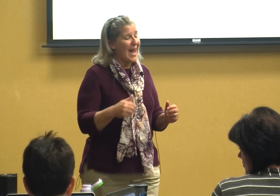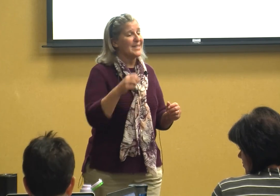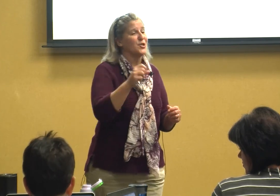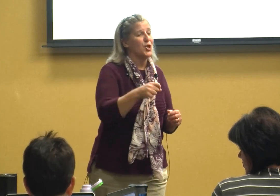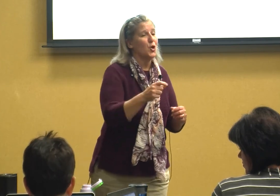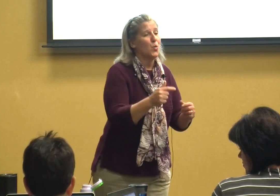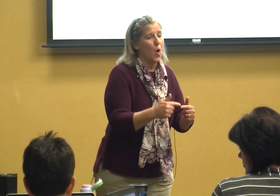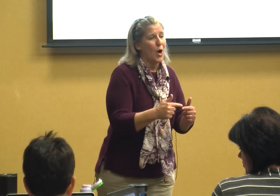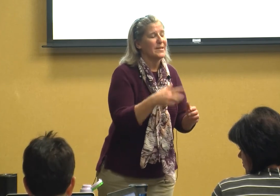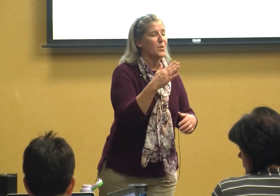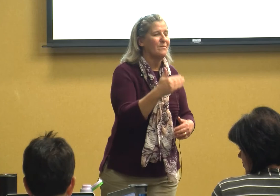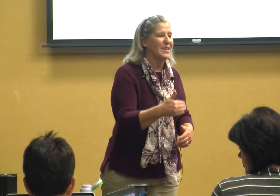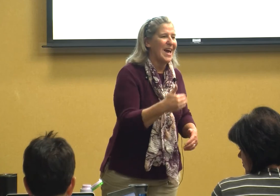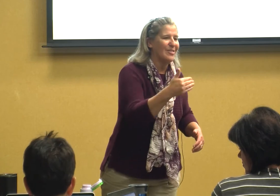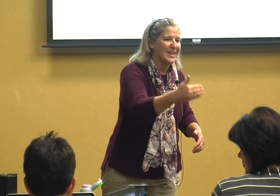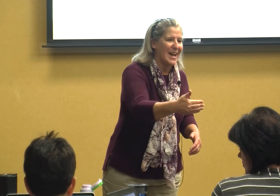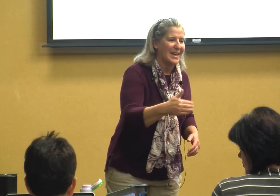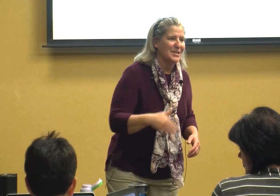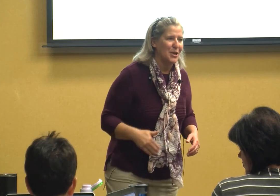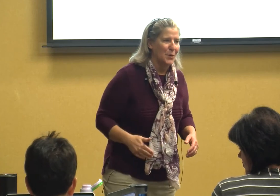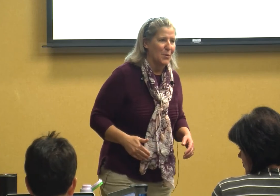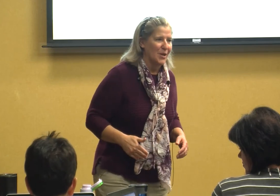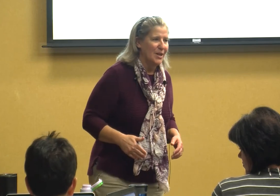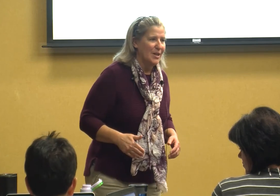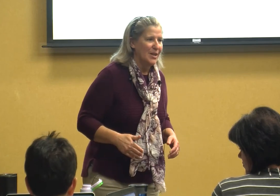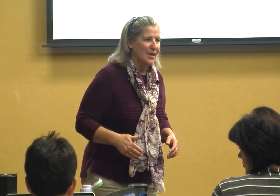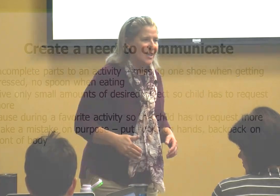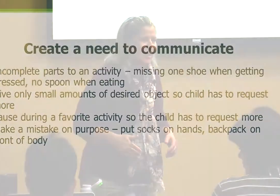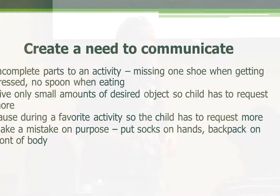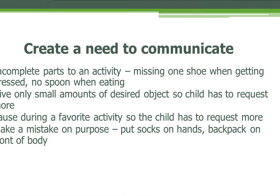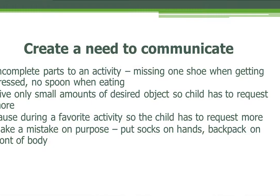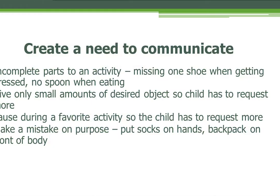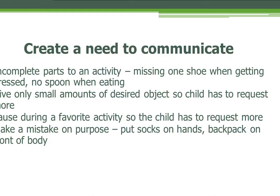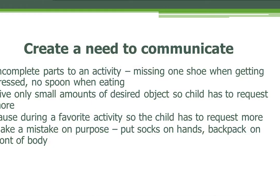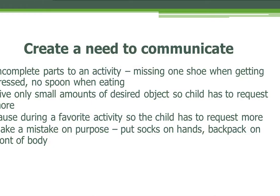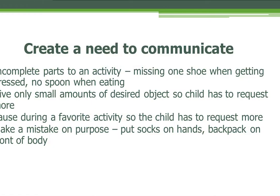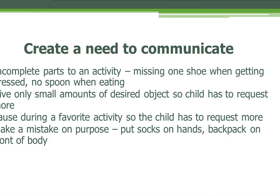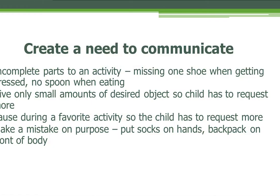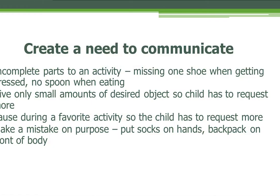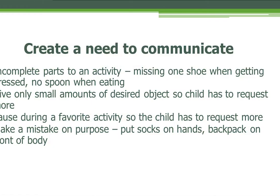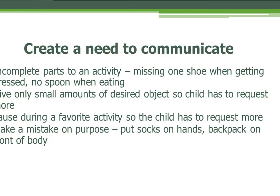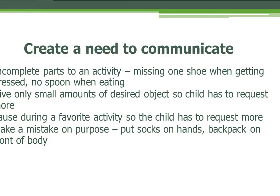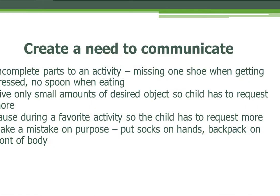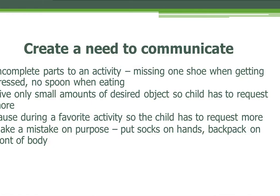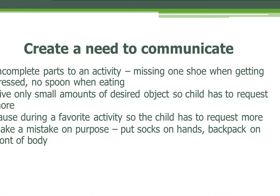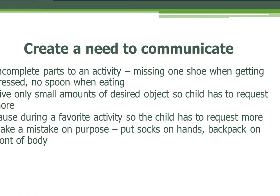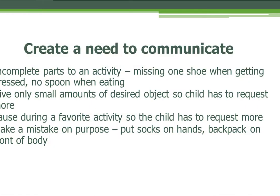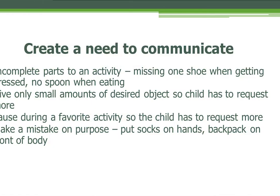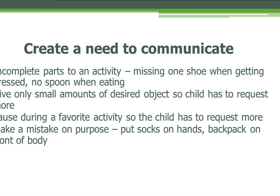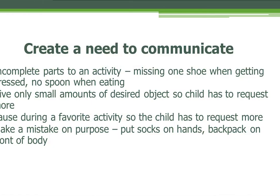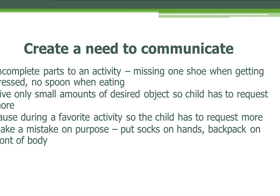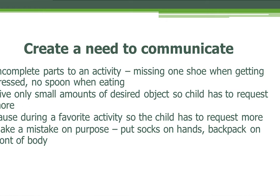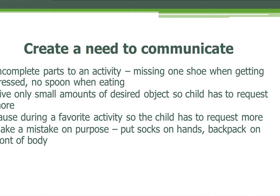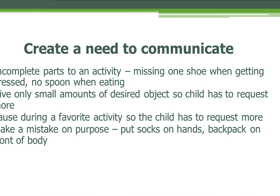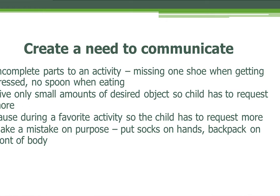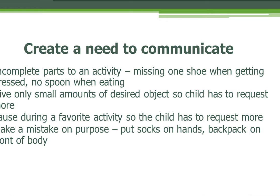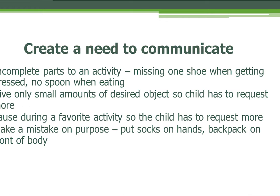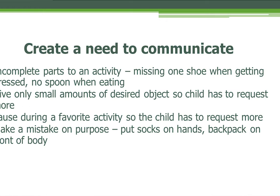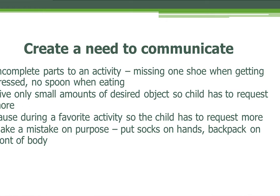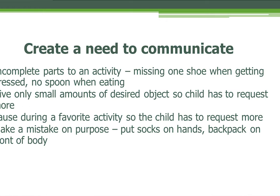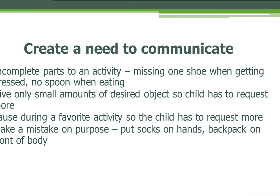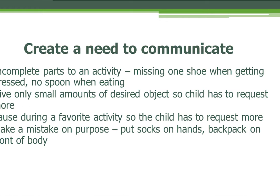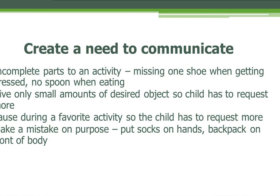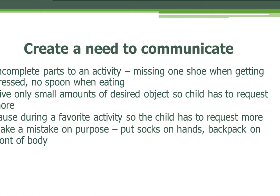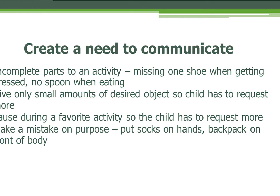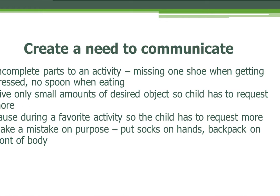you want so I'm validating to oh you want us to continue to bounce or play or whatever it